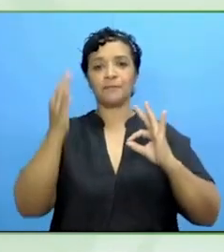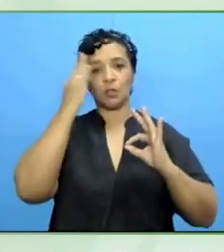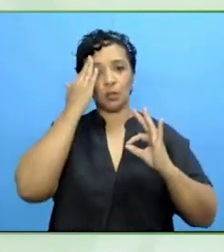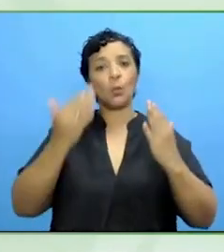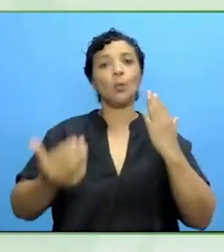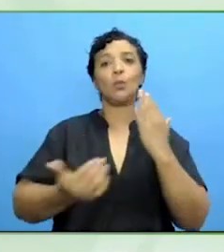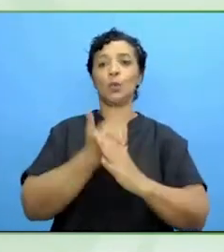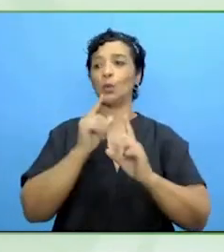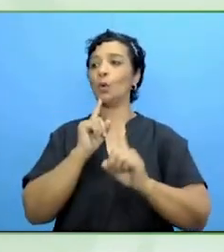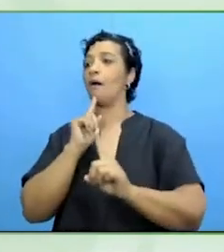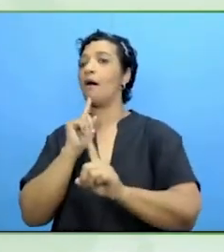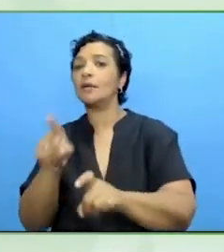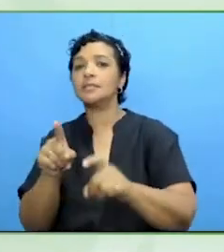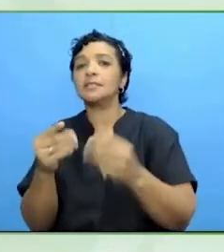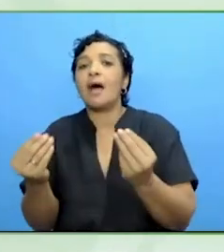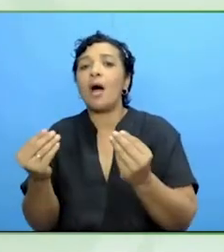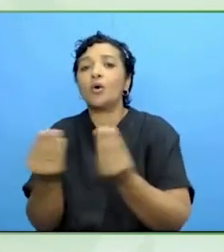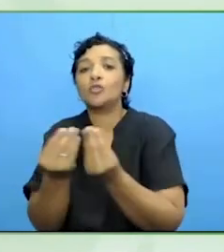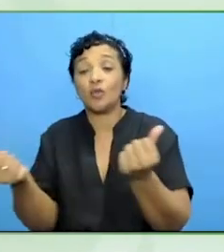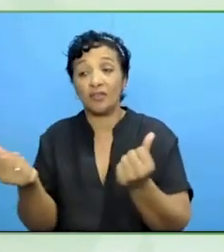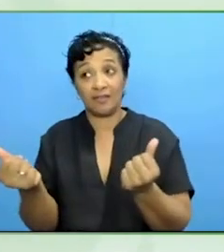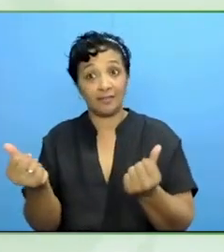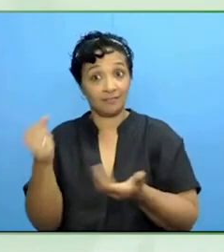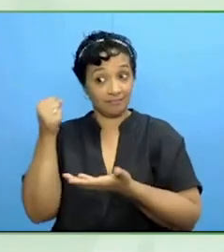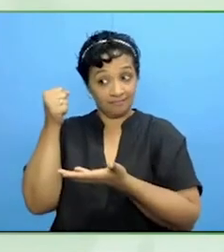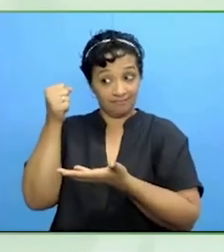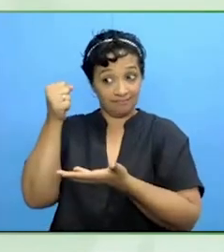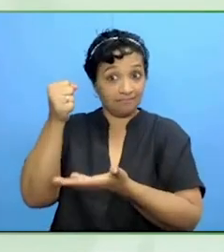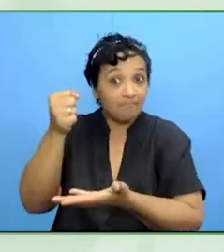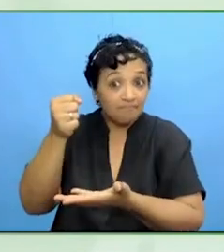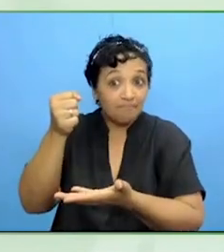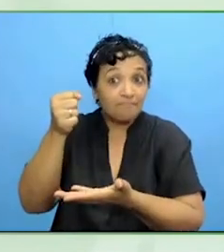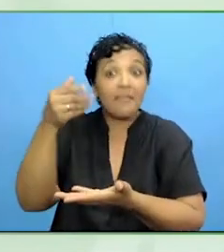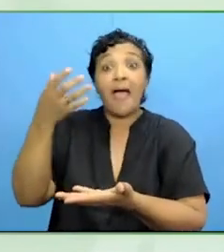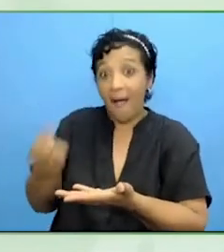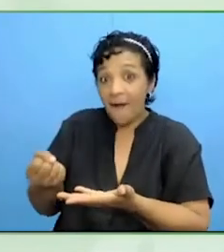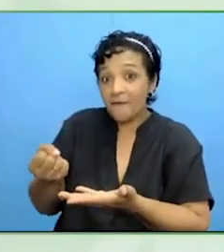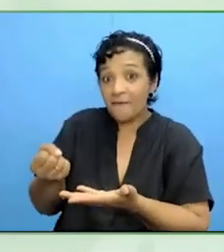There is a bit of money available in this ESF program and if we